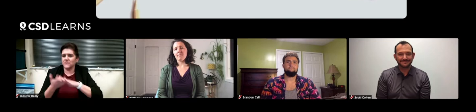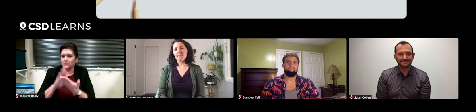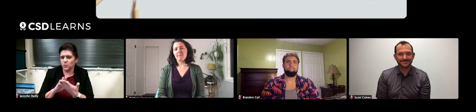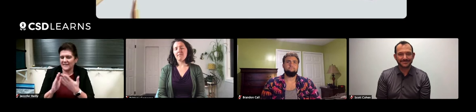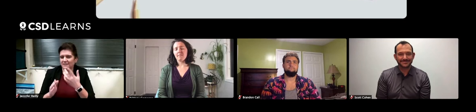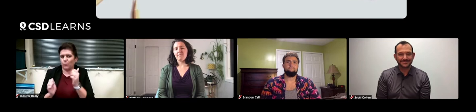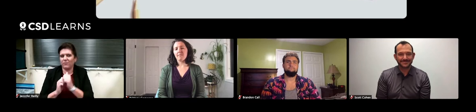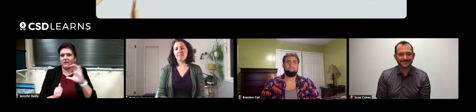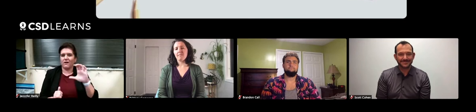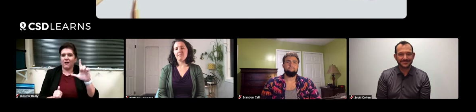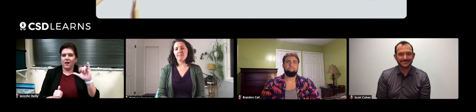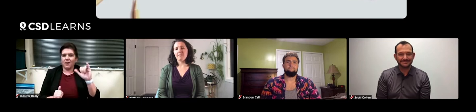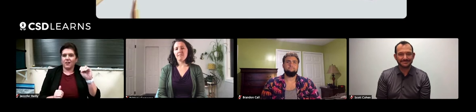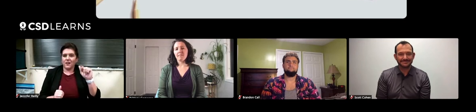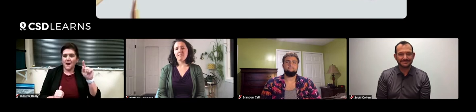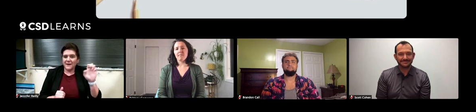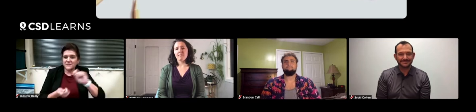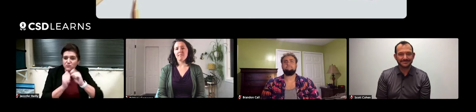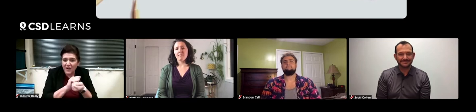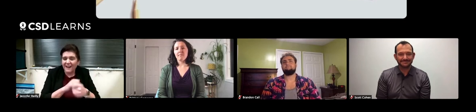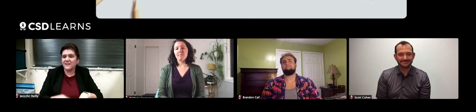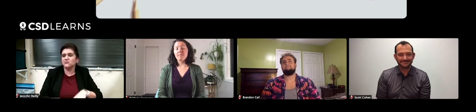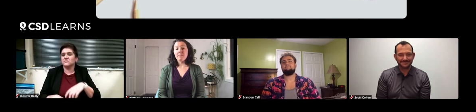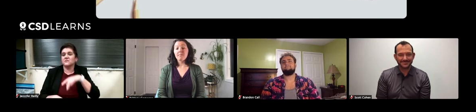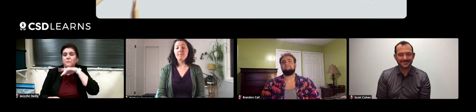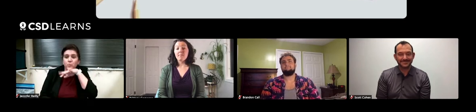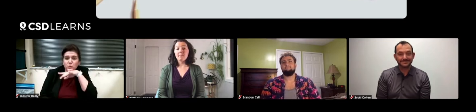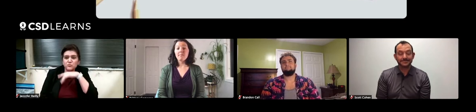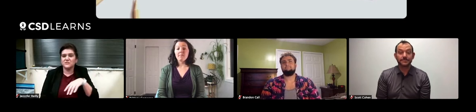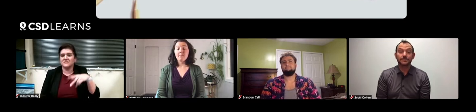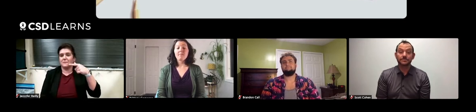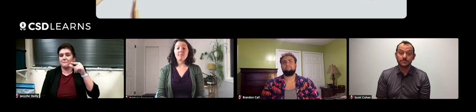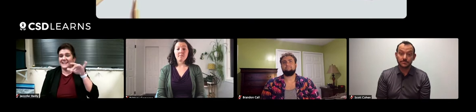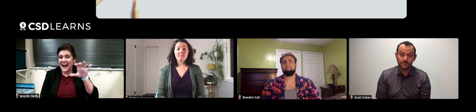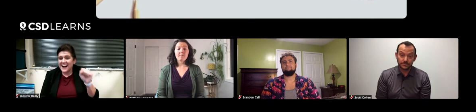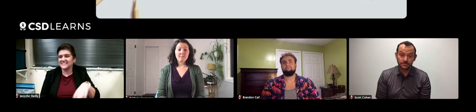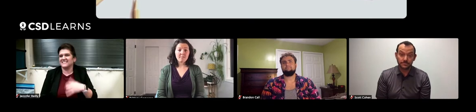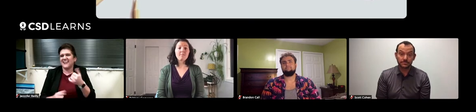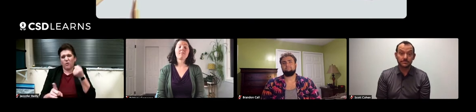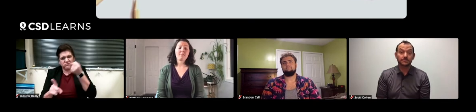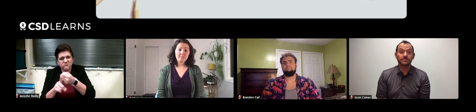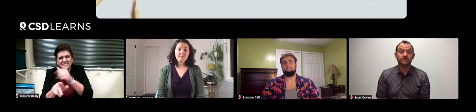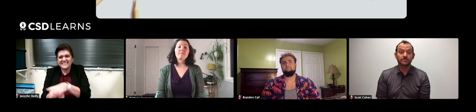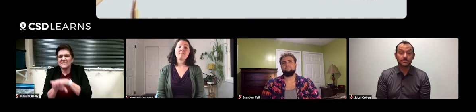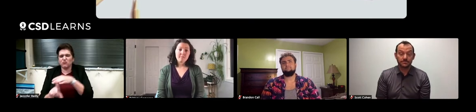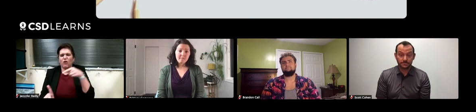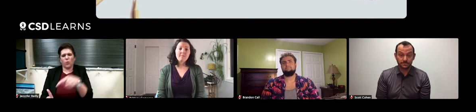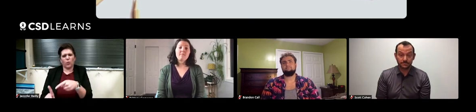when it comes to climate change, pollution, plagues that impact the sea turtle population